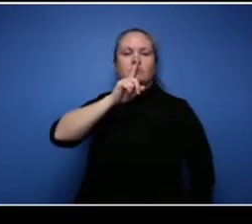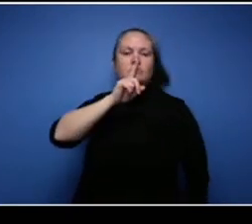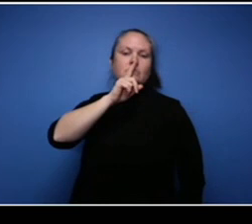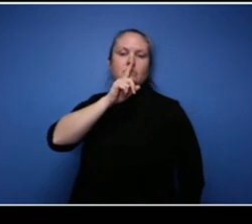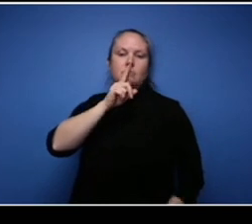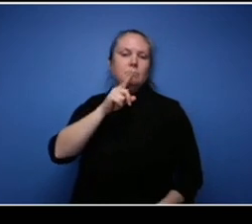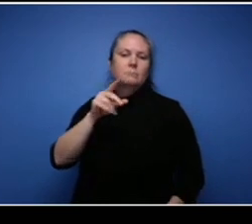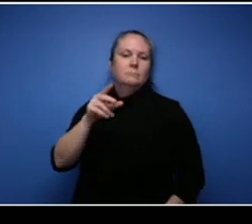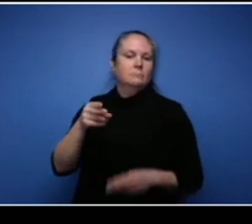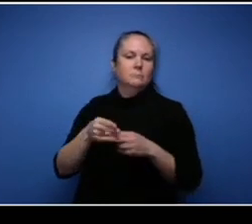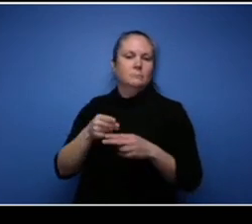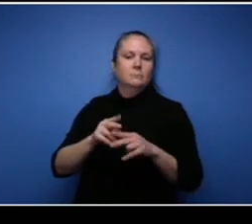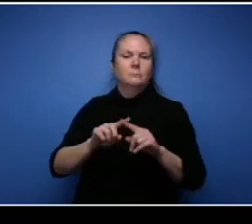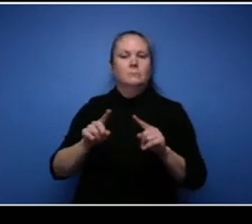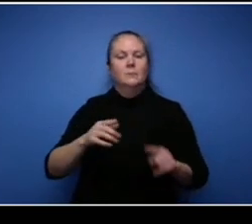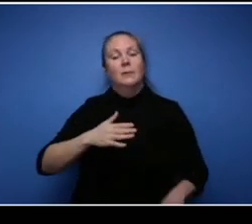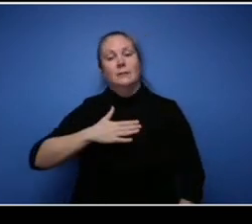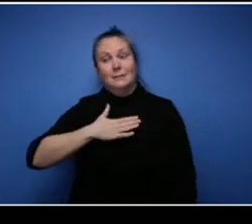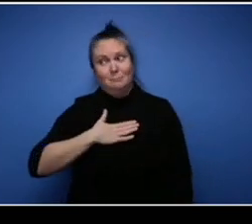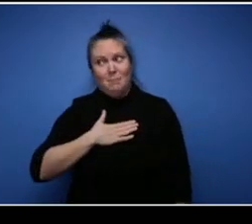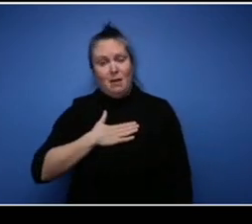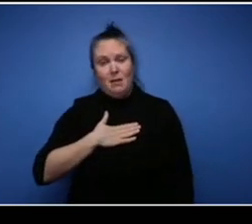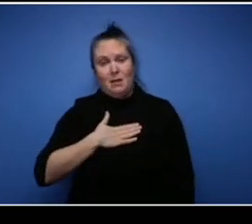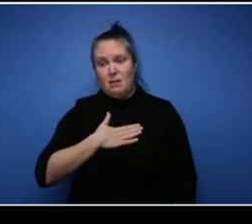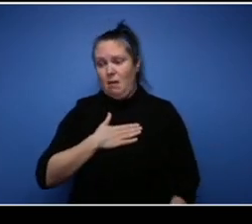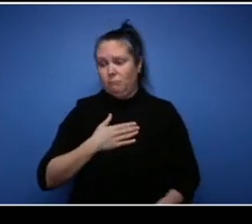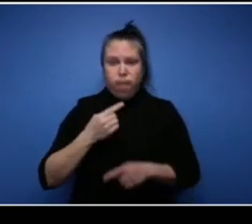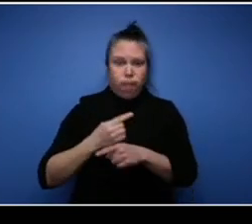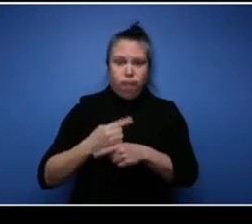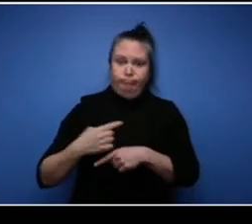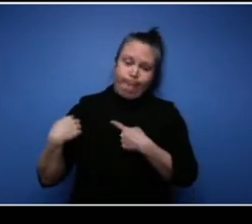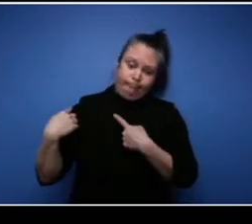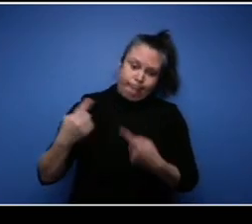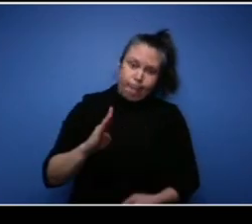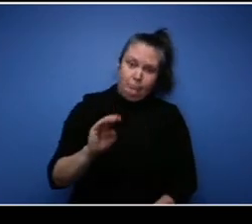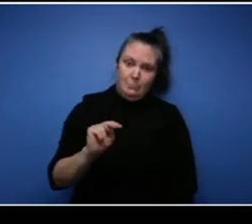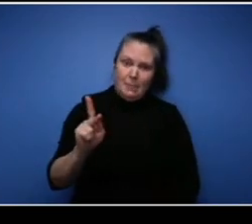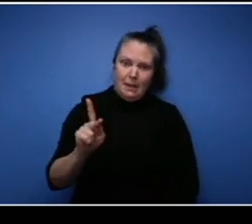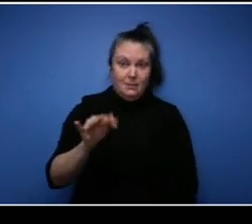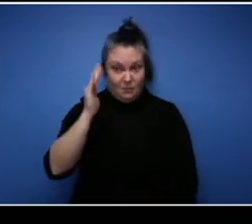but it is my financial institution if anybody knows what bank I use and I went in there